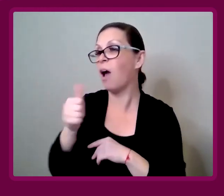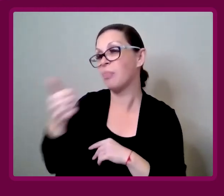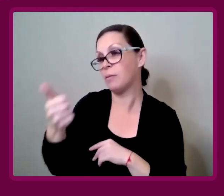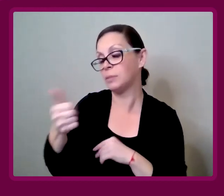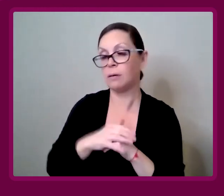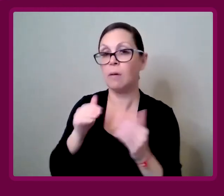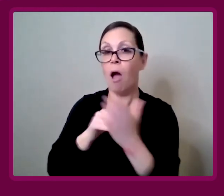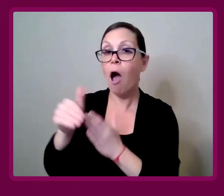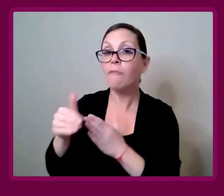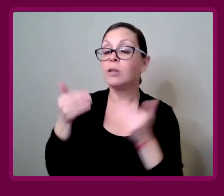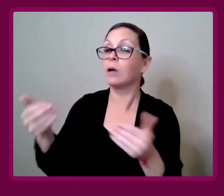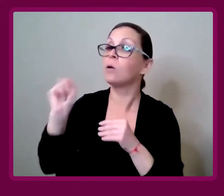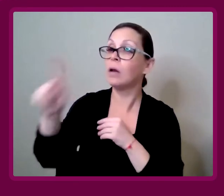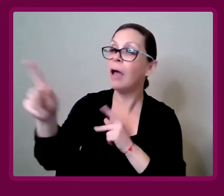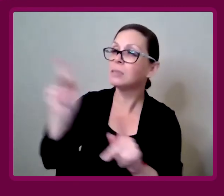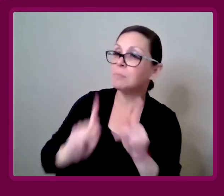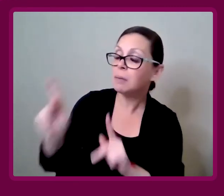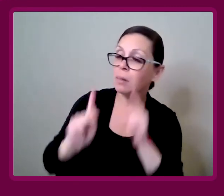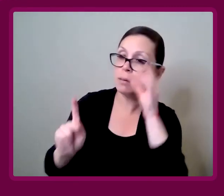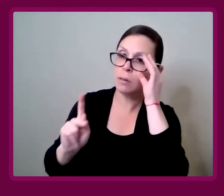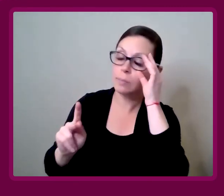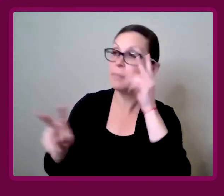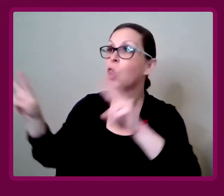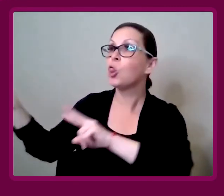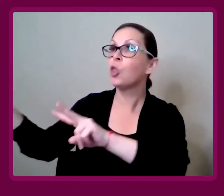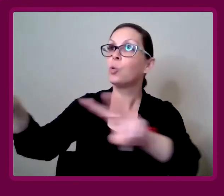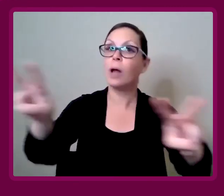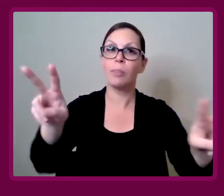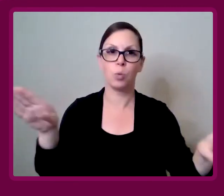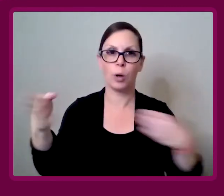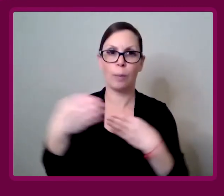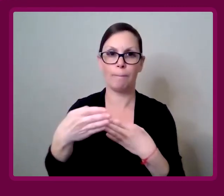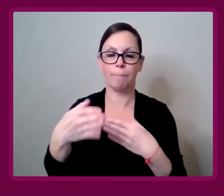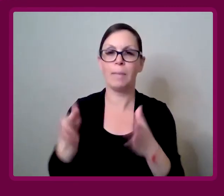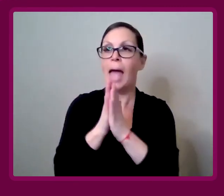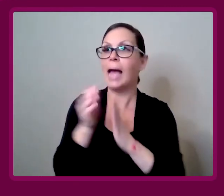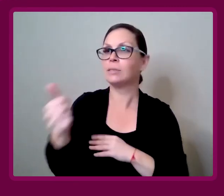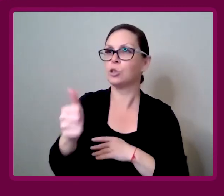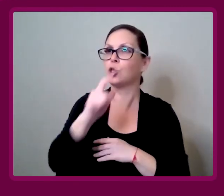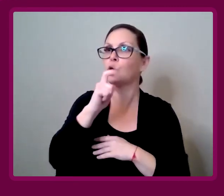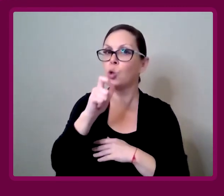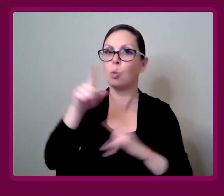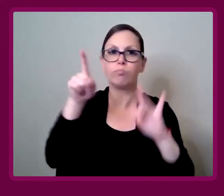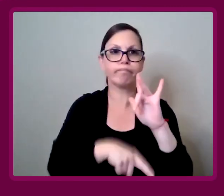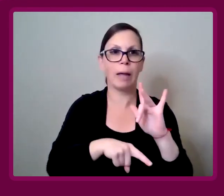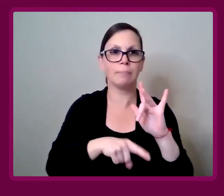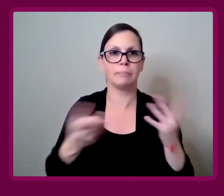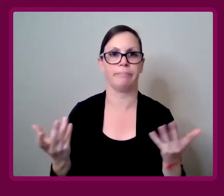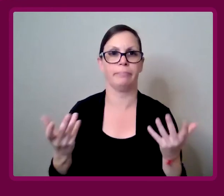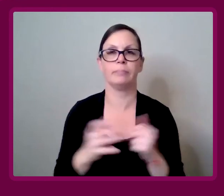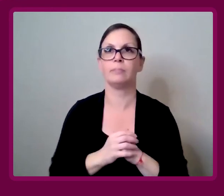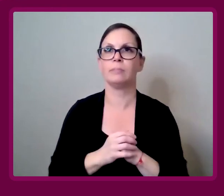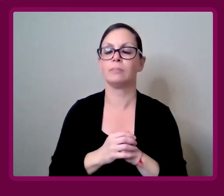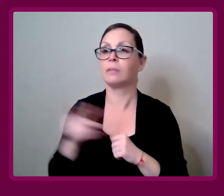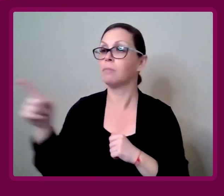Amy Francis-Smith: Quite often, I ask people, "Look around the room, and ask yourself, who isn't here?